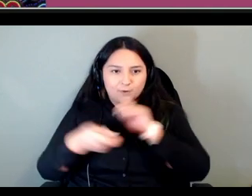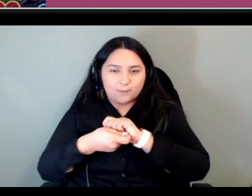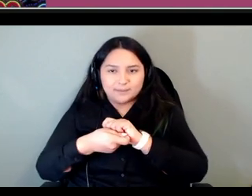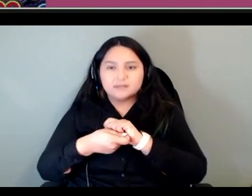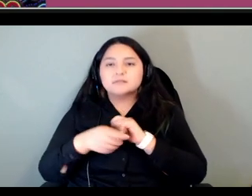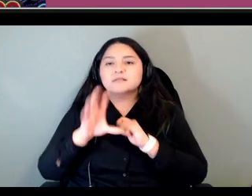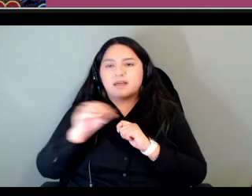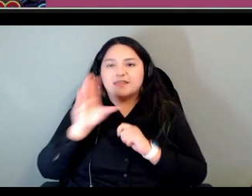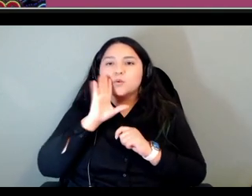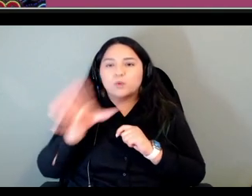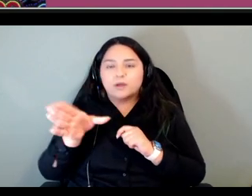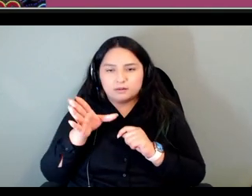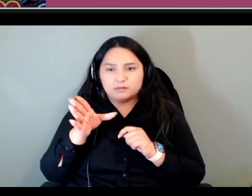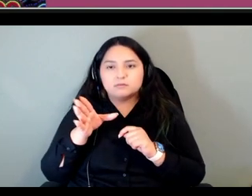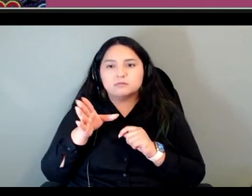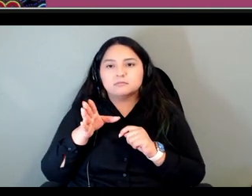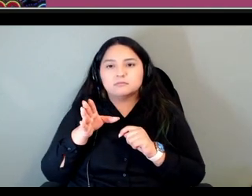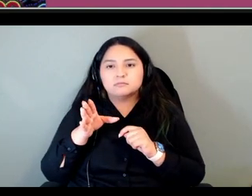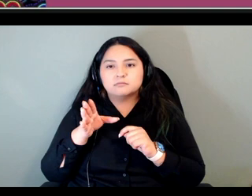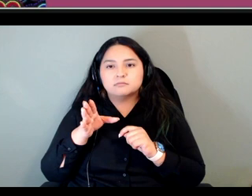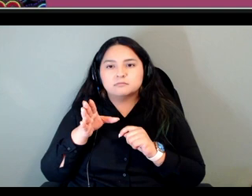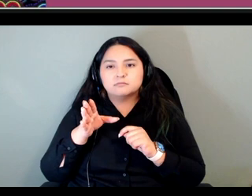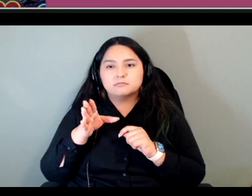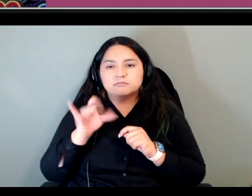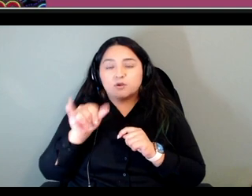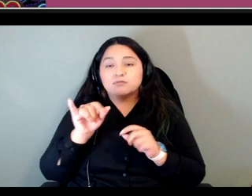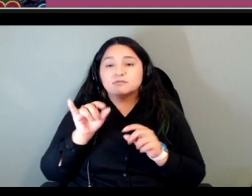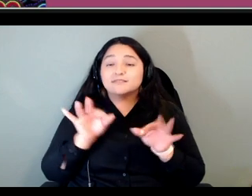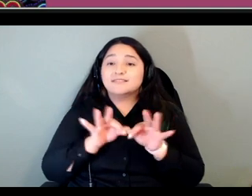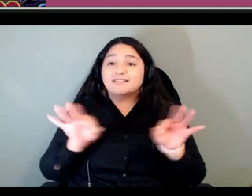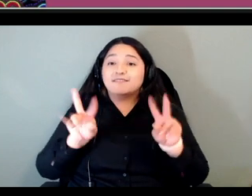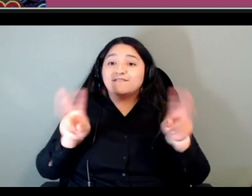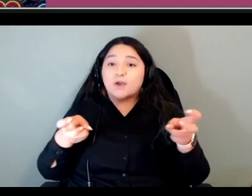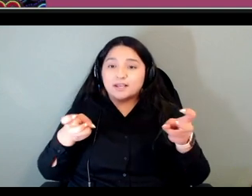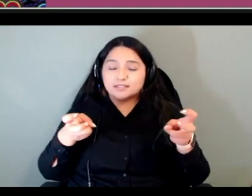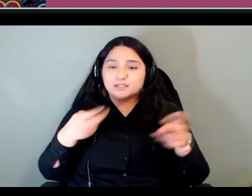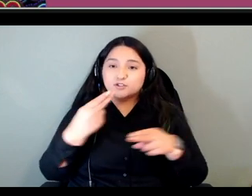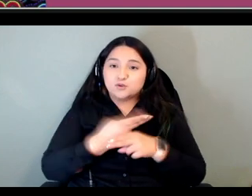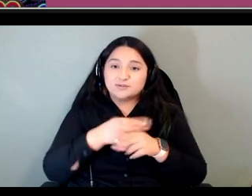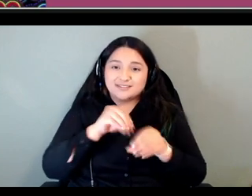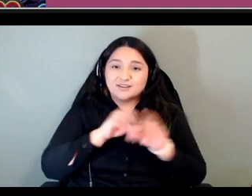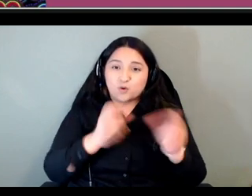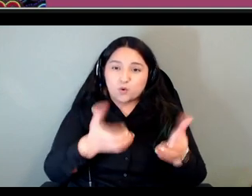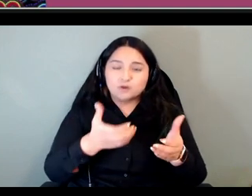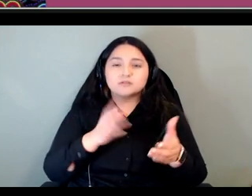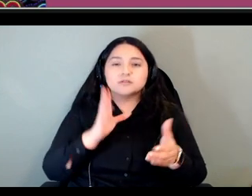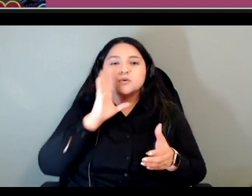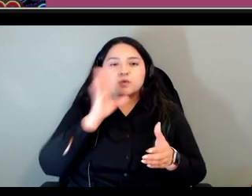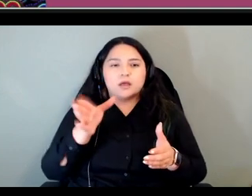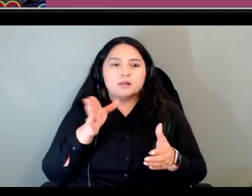um the phrases used in the course will be put on plaques for a walking trail it's happening